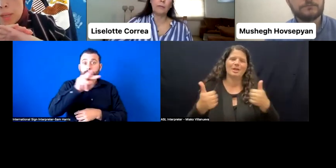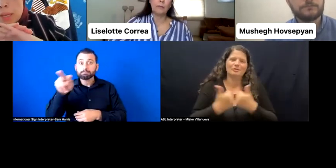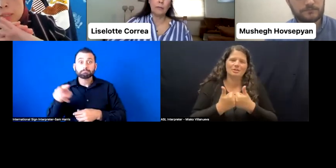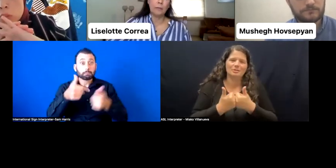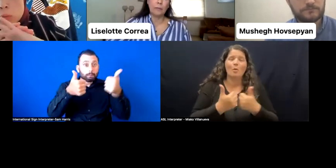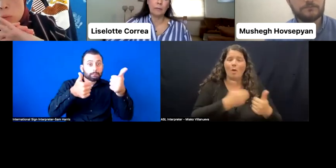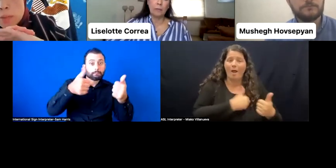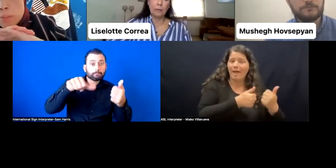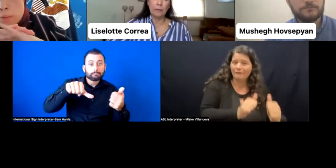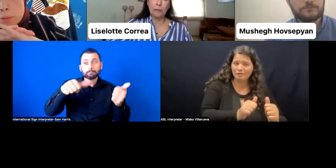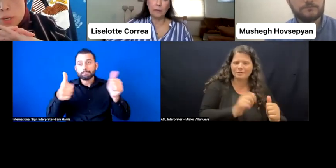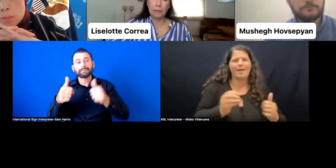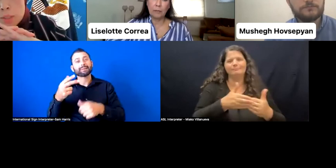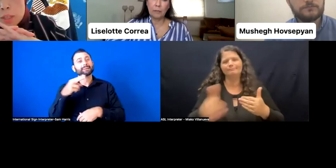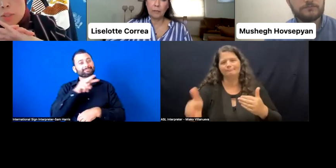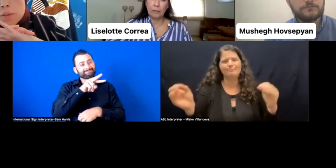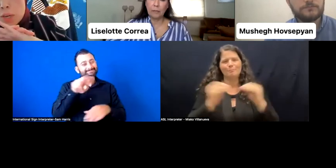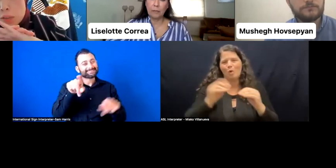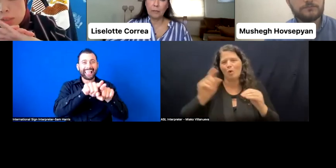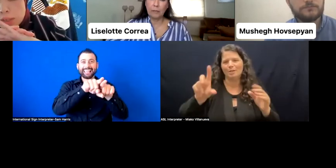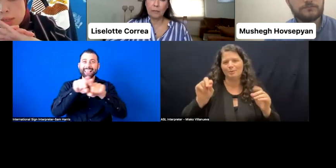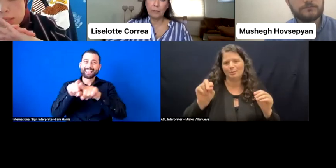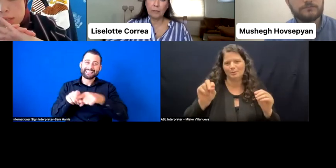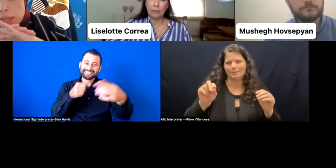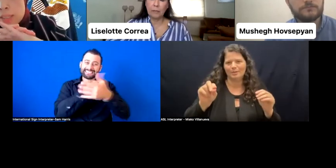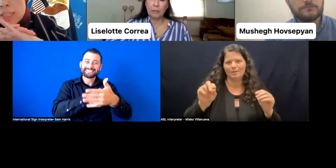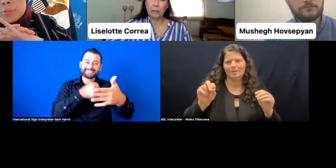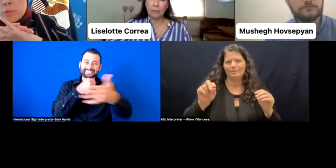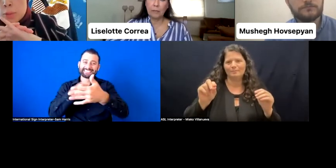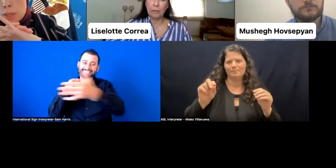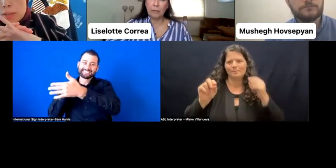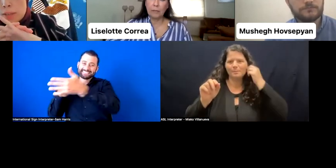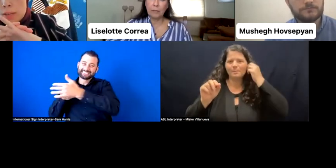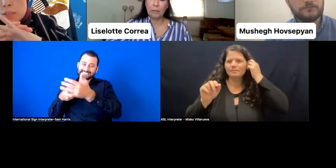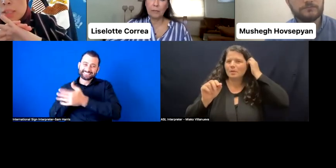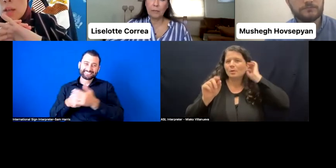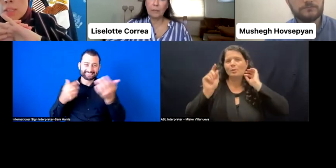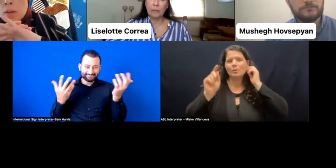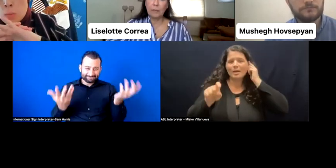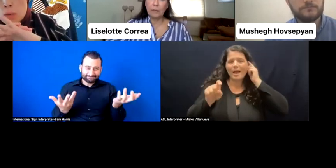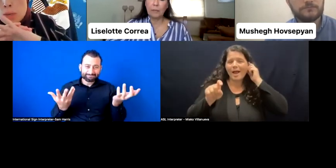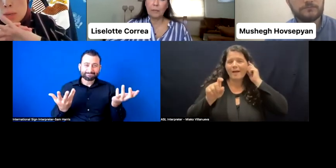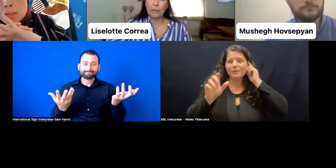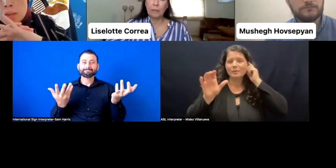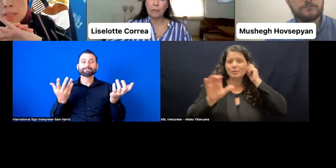And to really move forward on disability inclusive democracy, it's adaptive work. It's-- it's hard work. It's not easy.